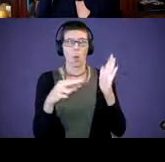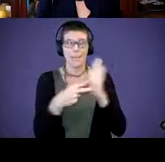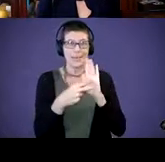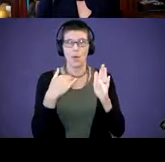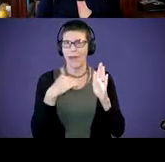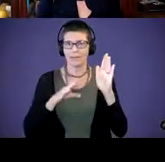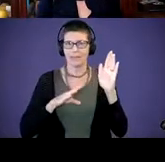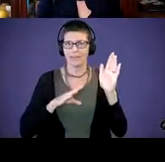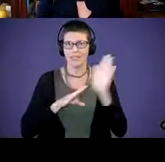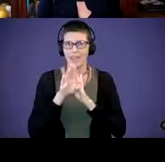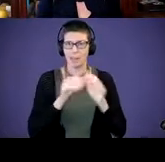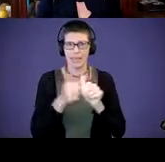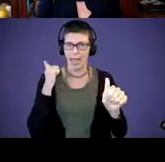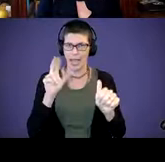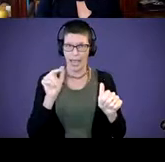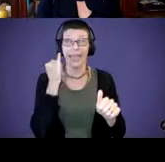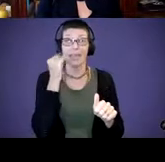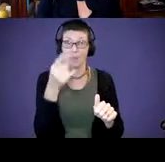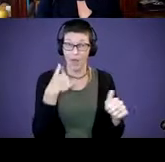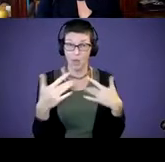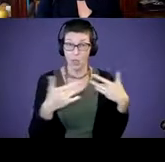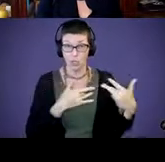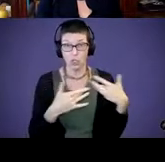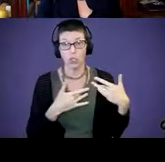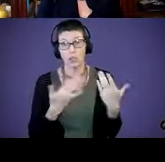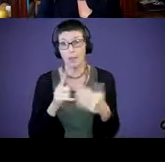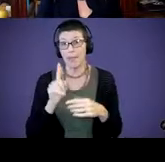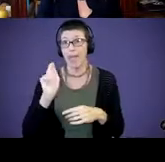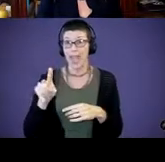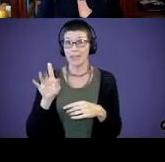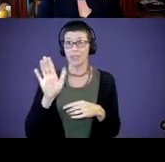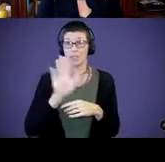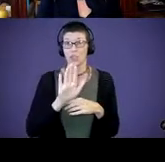If you have concerns, you may want to ask your individualized family service plan,